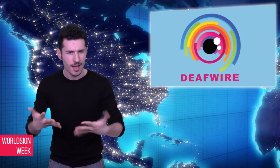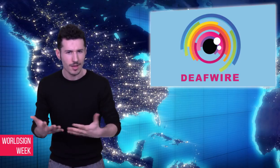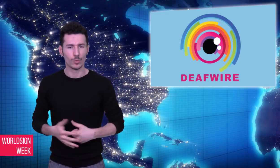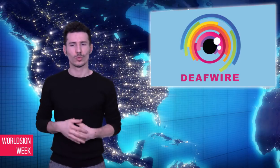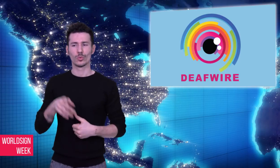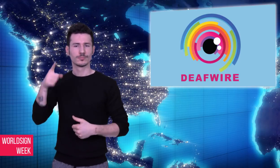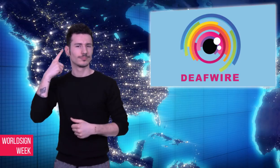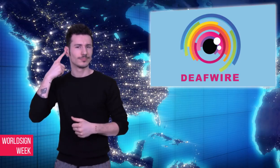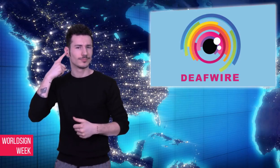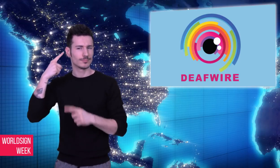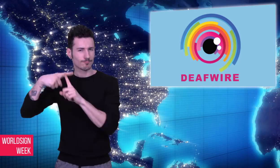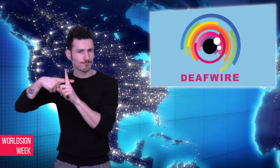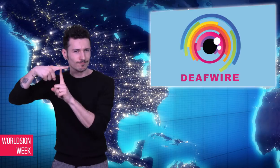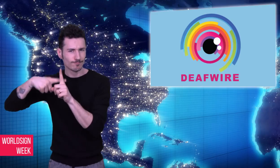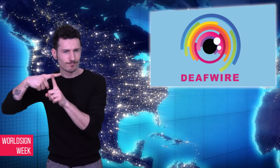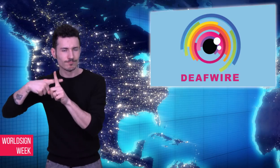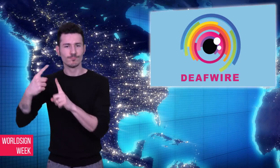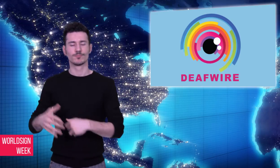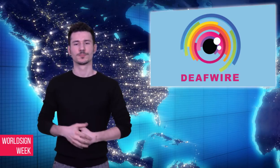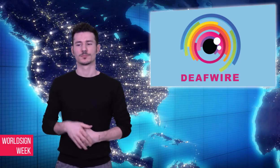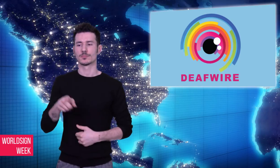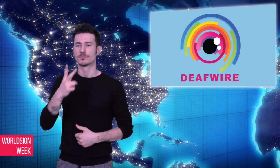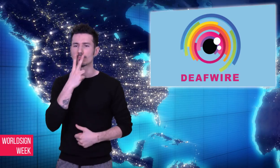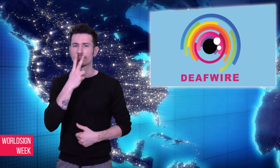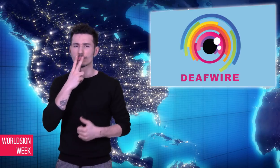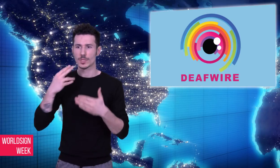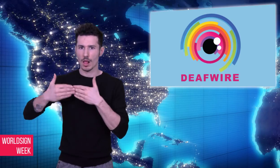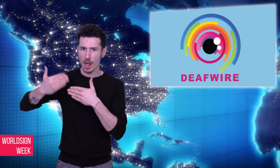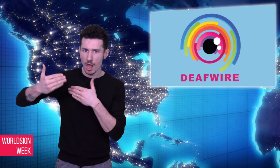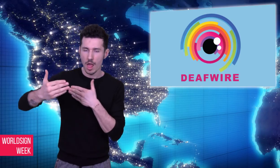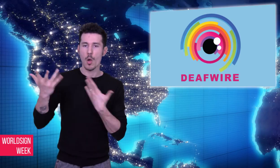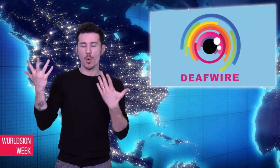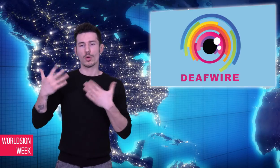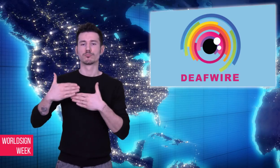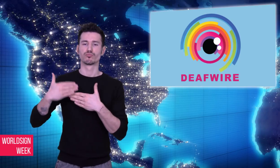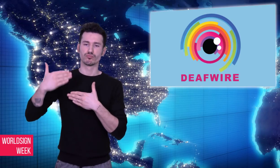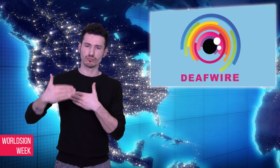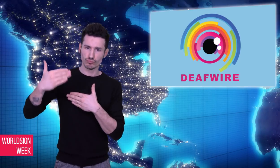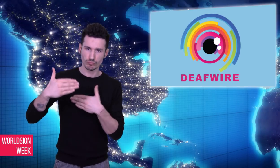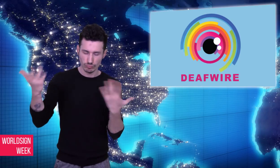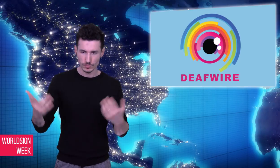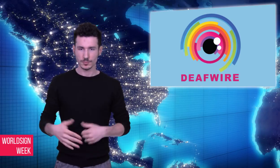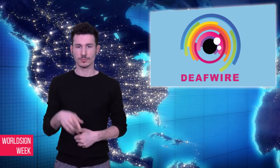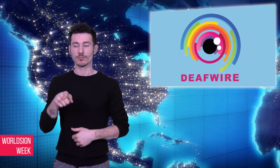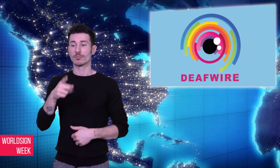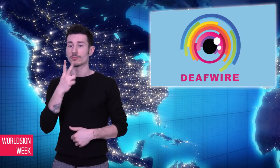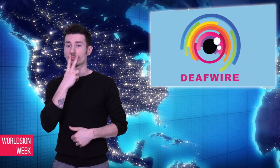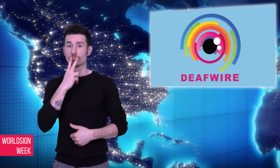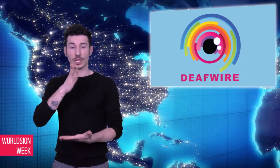cigarettes smoked per day or duration of